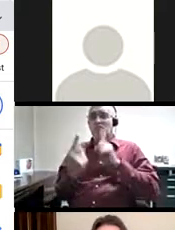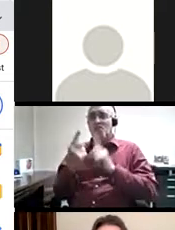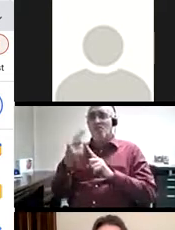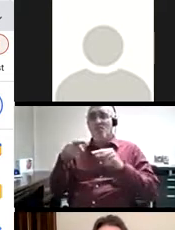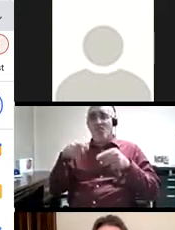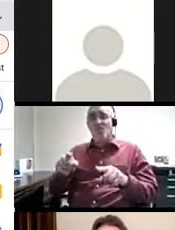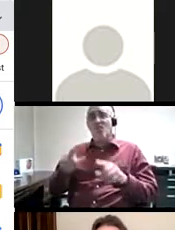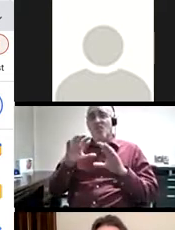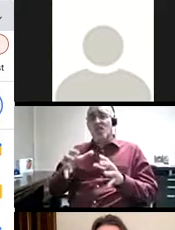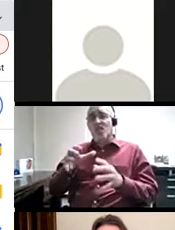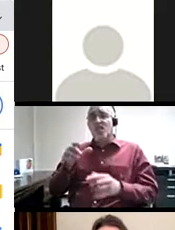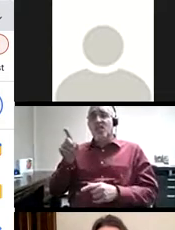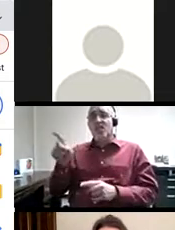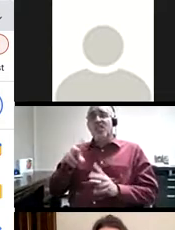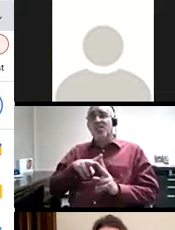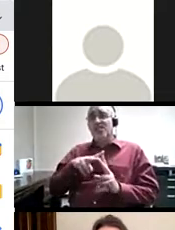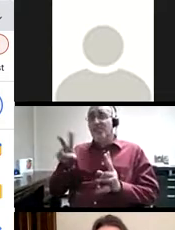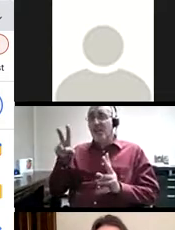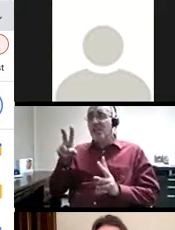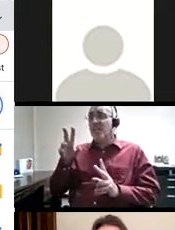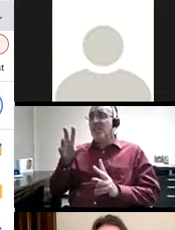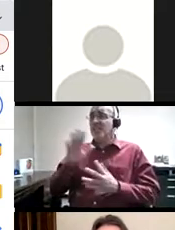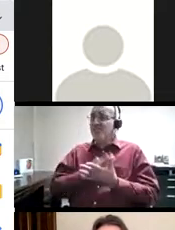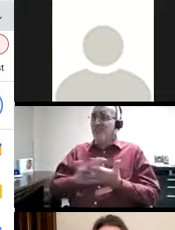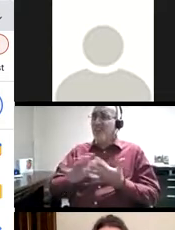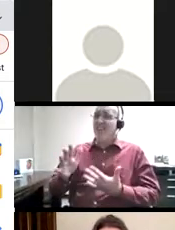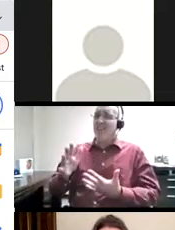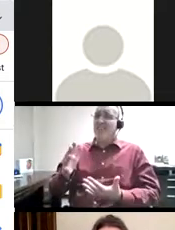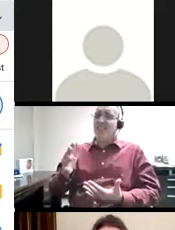the chat one-to-one throughout the entire class. She's so considerate that she doesn't want to